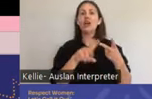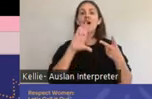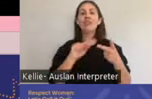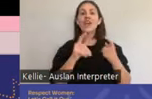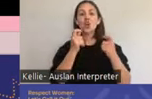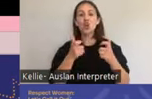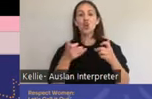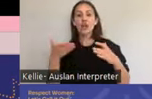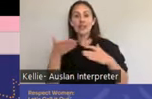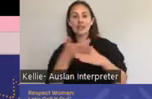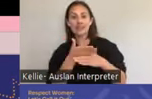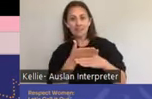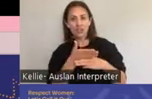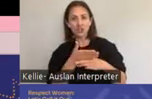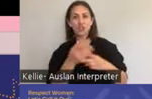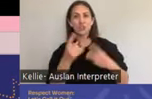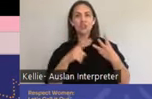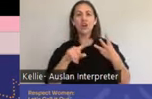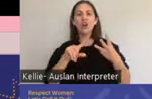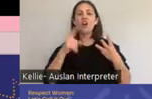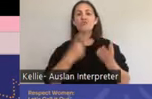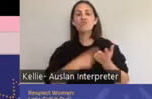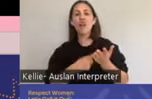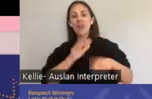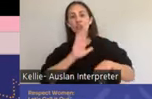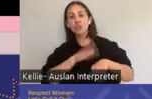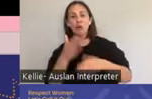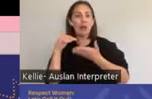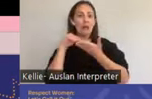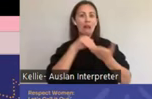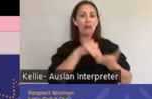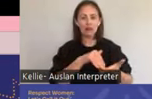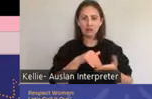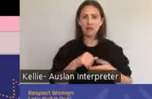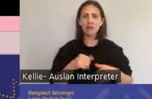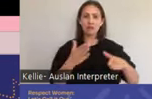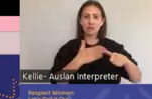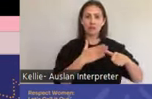or pre-existing health conditions. Primary prevention approach aims to